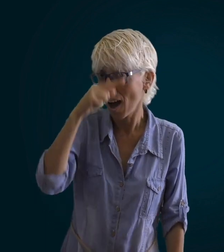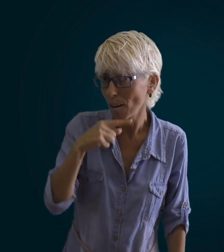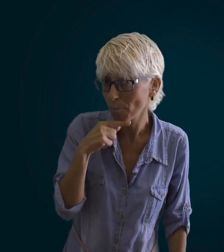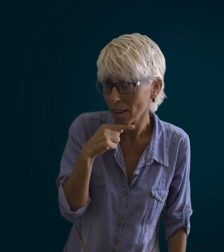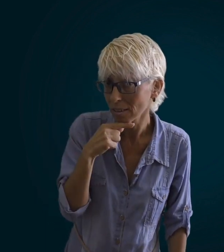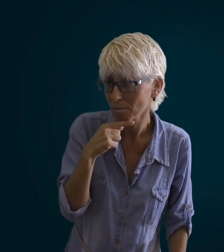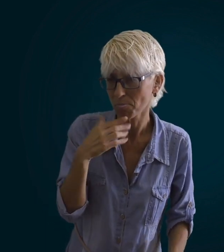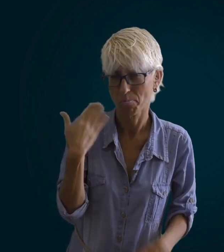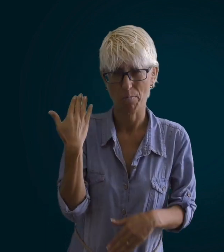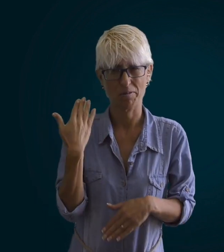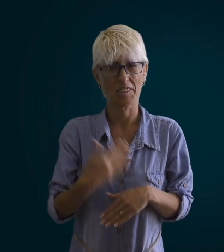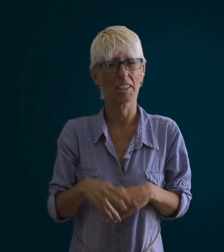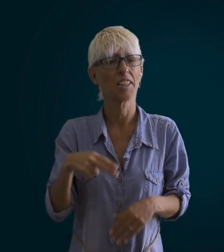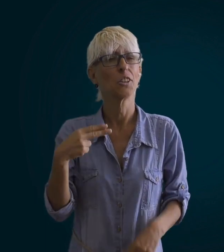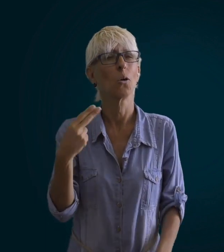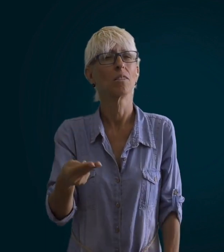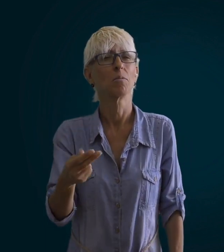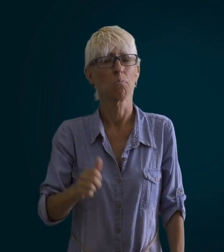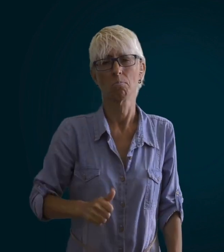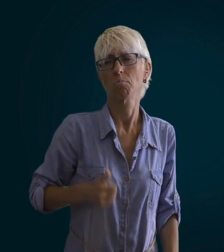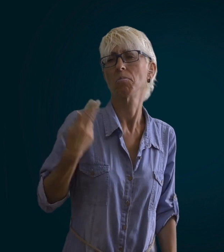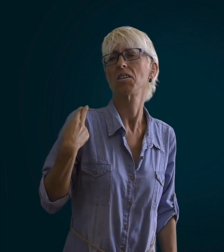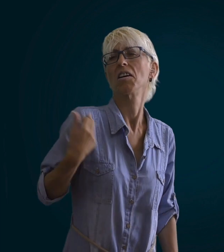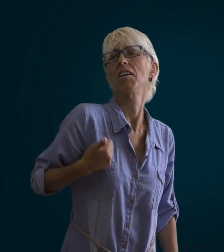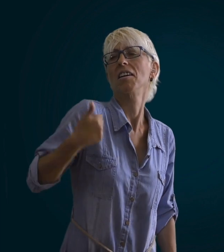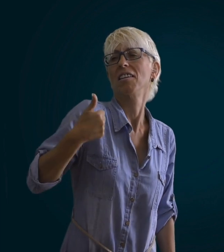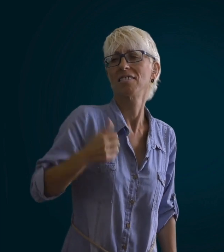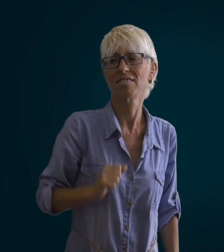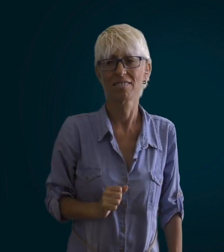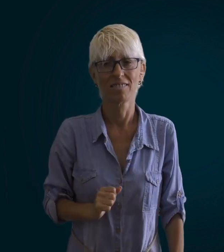father stops being a manager